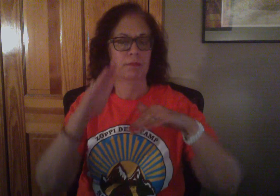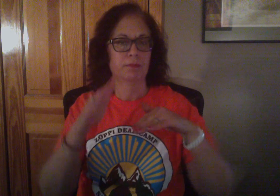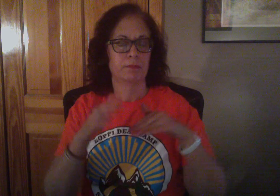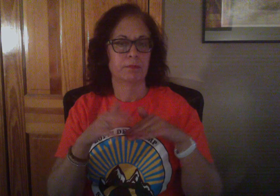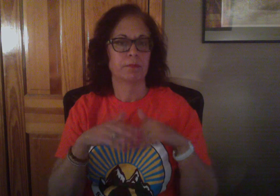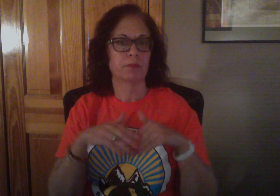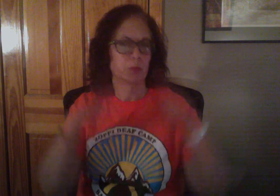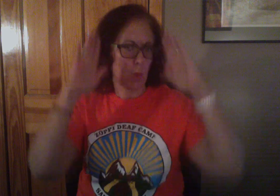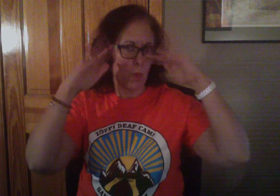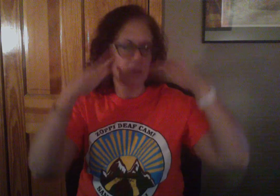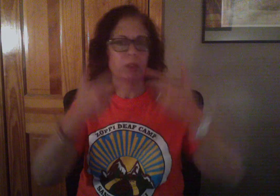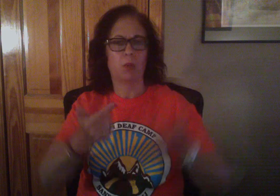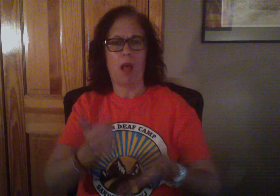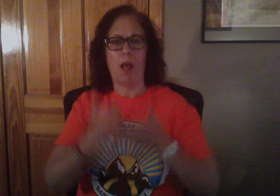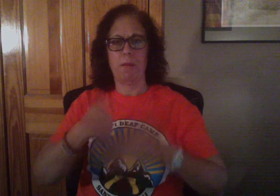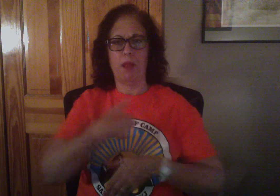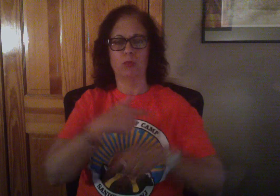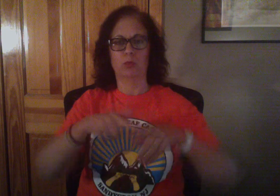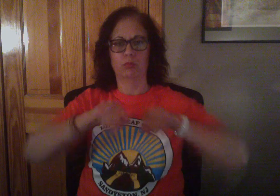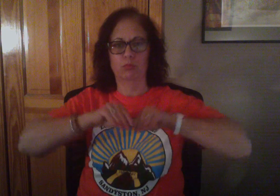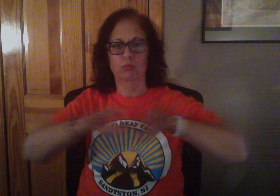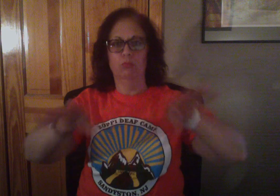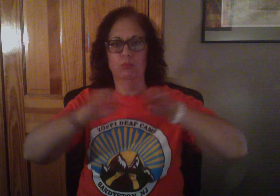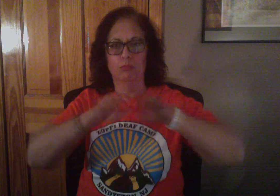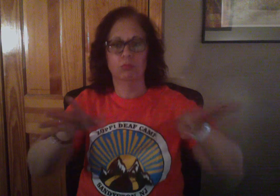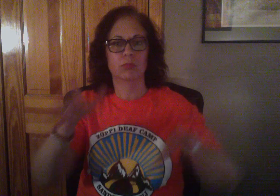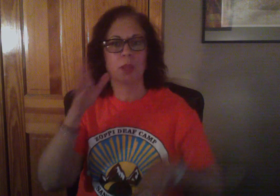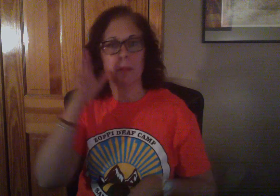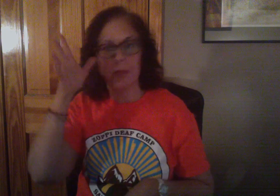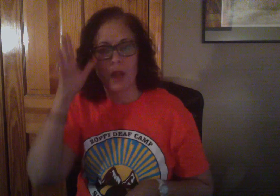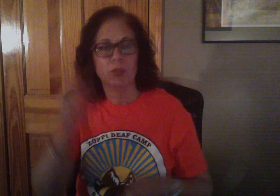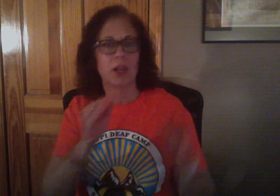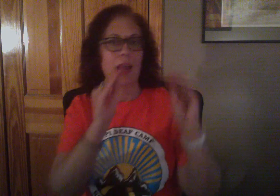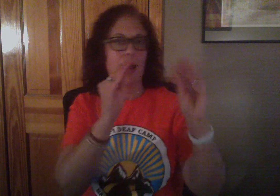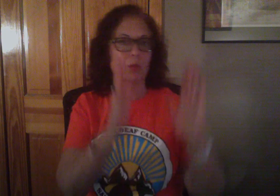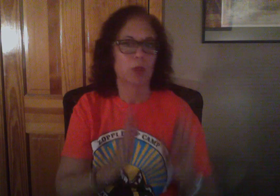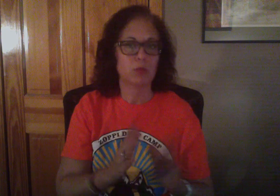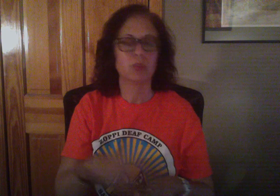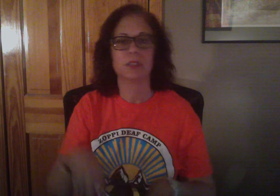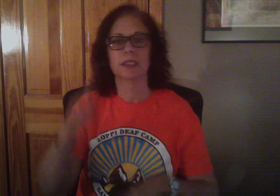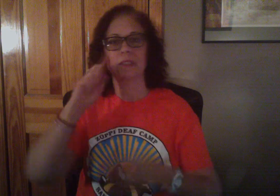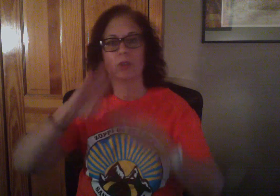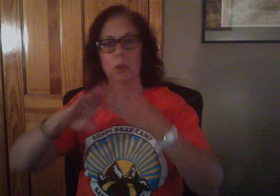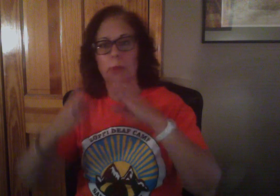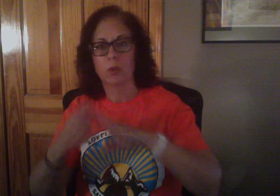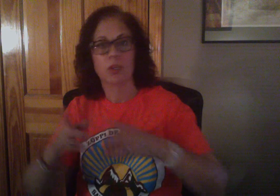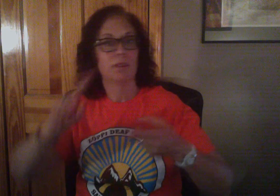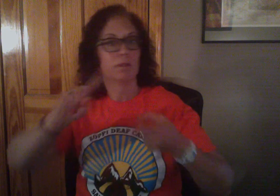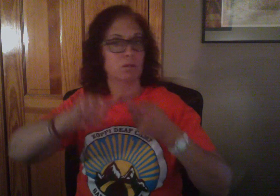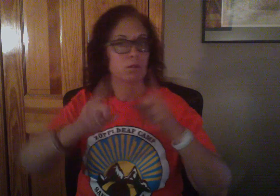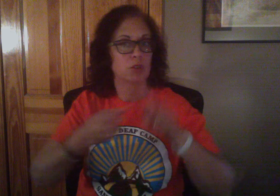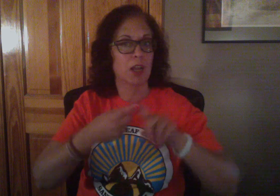Please help us spread the word to parents, teachers, Deaf Community, friends, and educators.